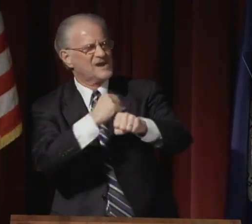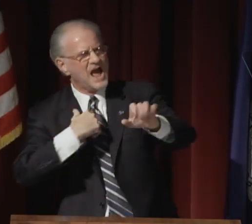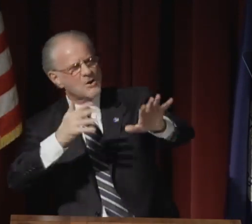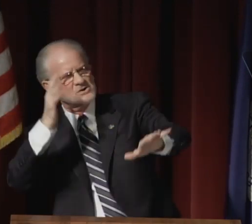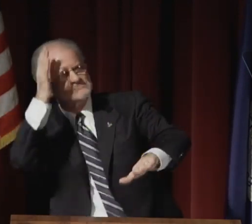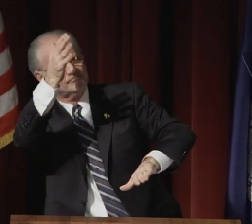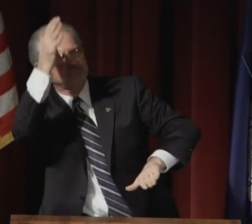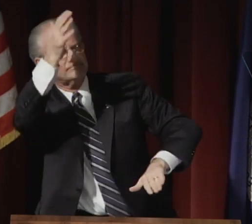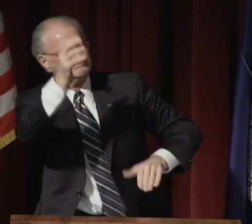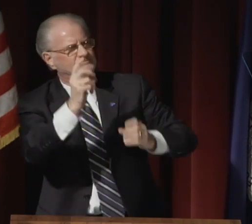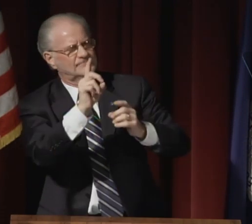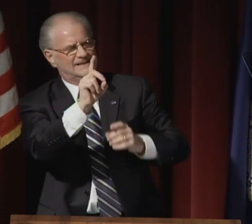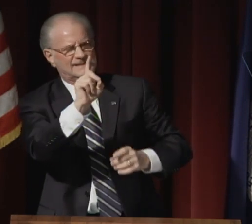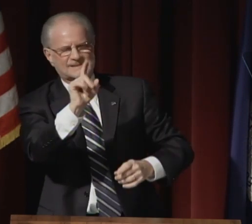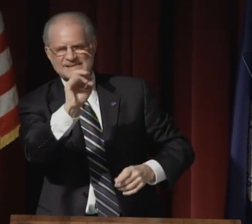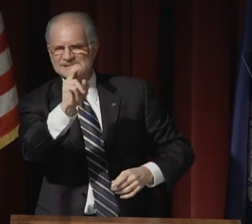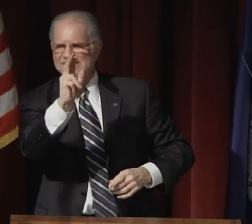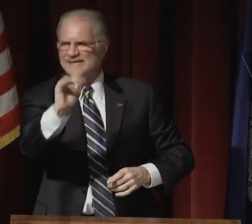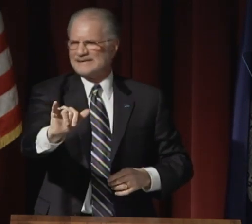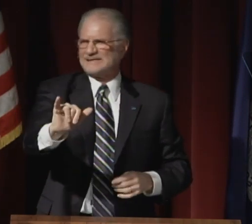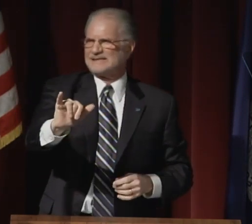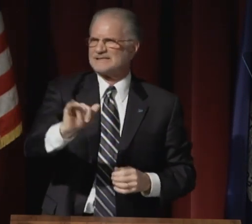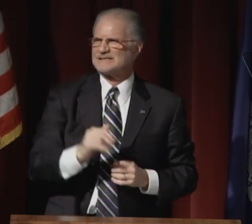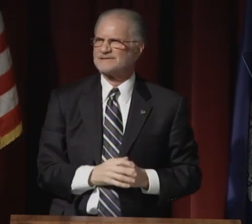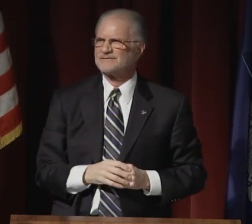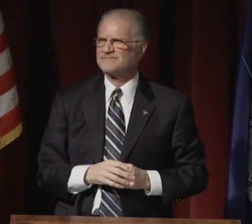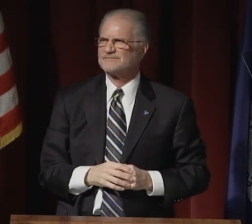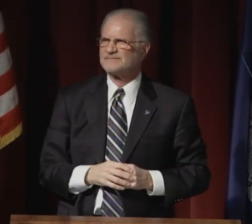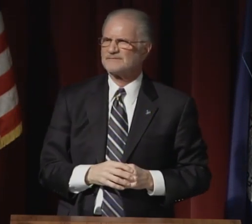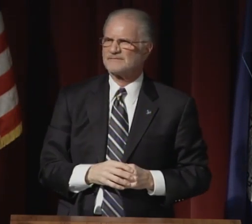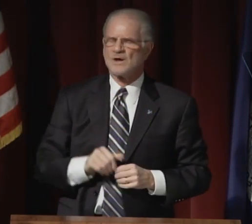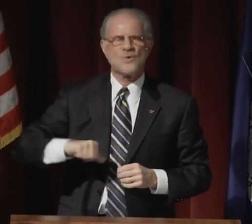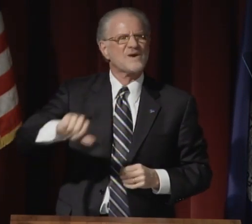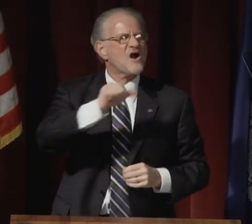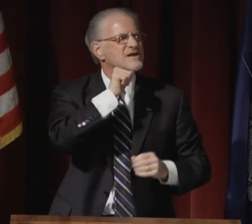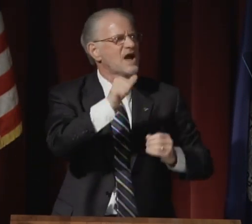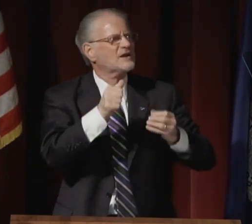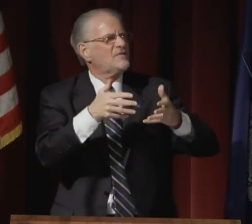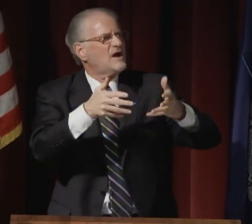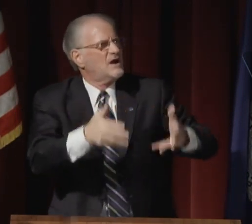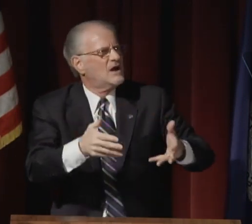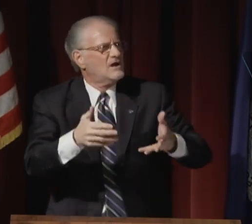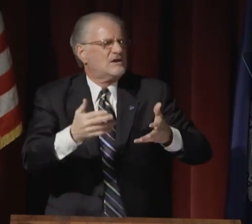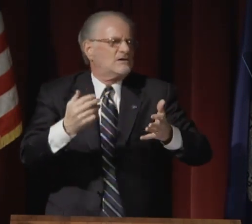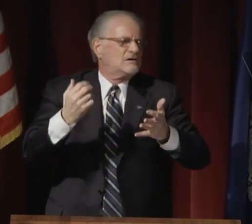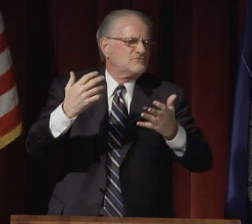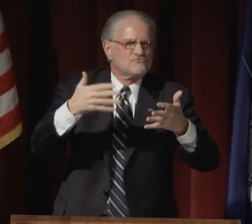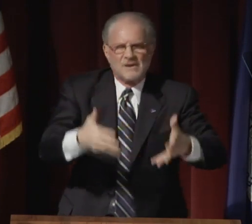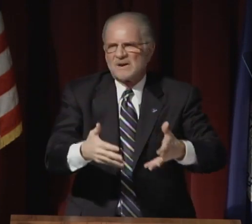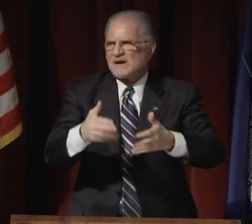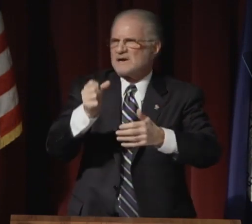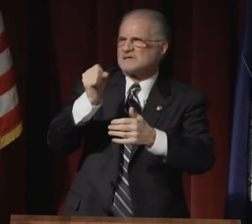I believe you will fulfill our destiny.